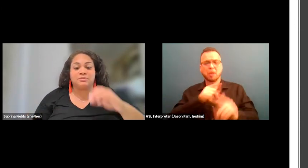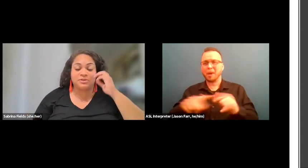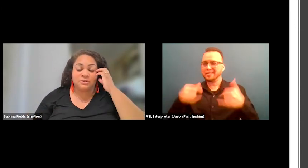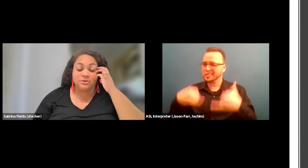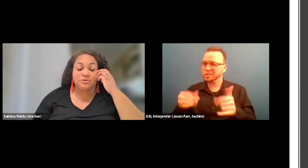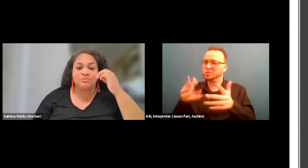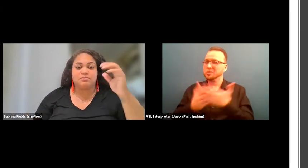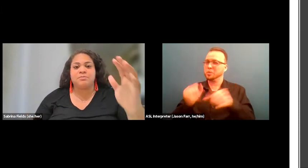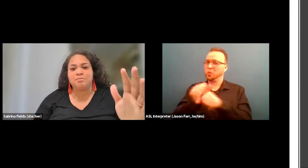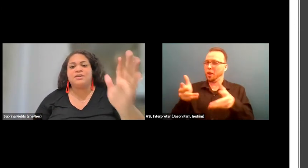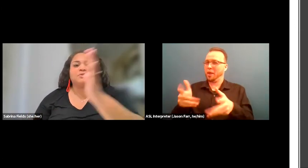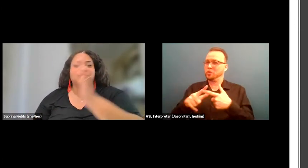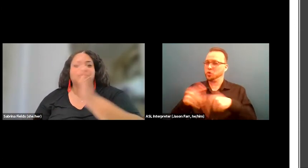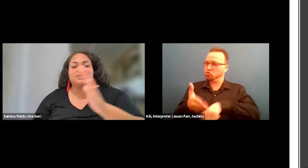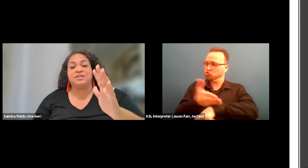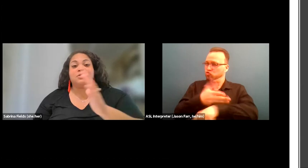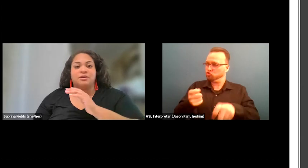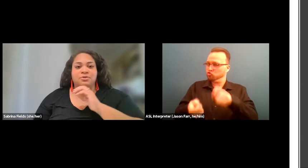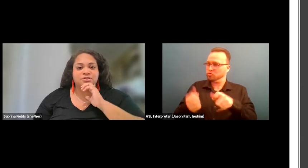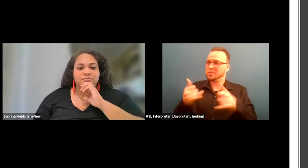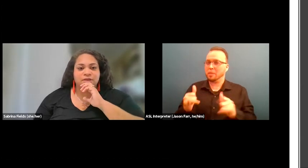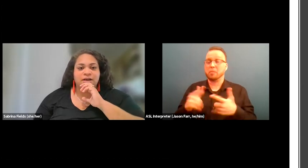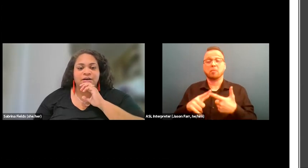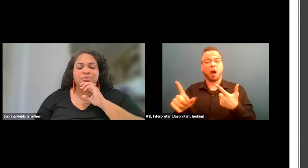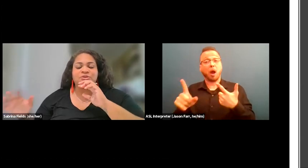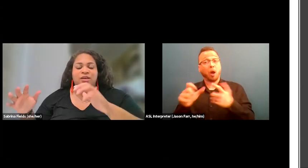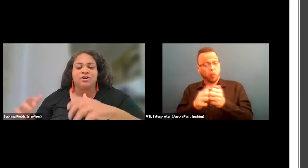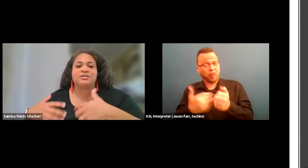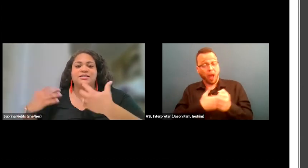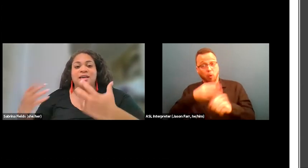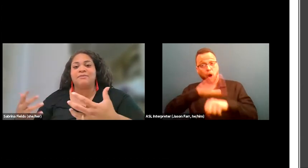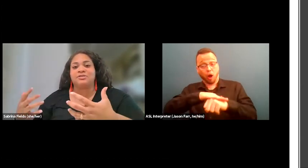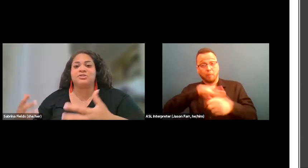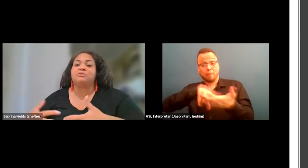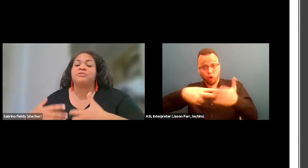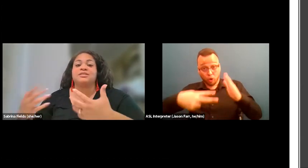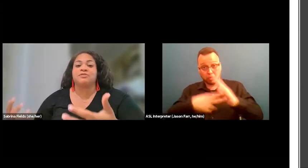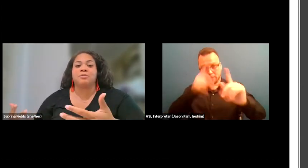we were able to make those shifts in our numbers so that our staff is also reflective